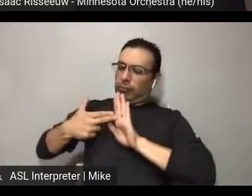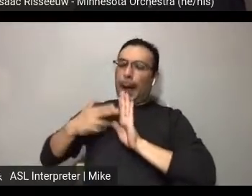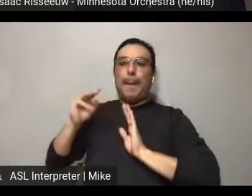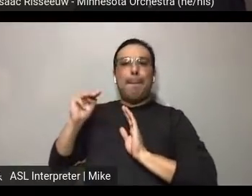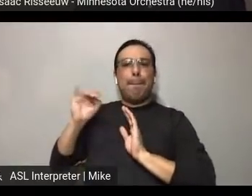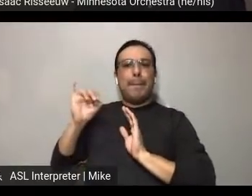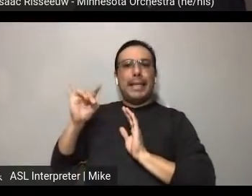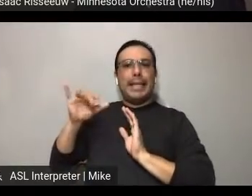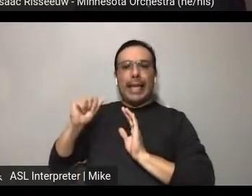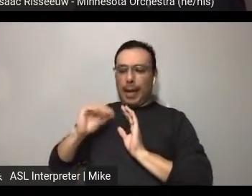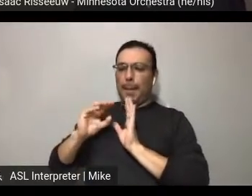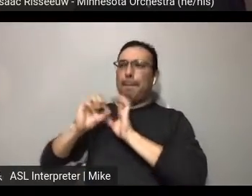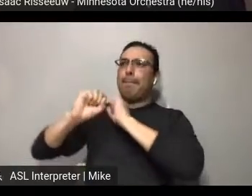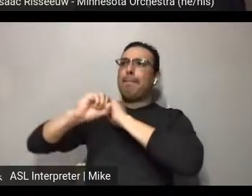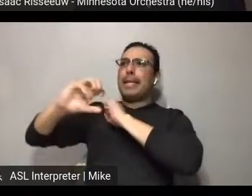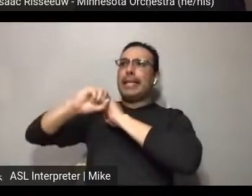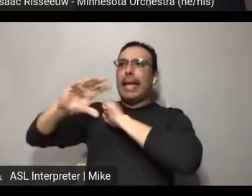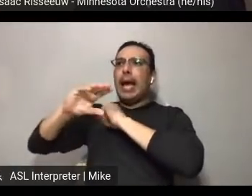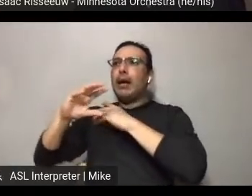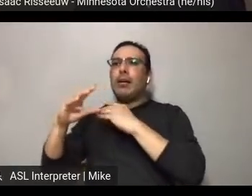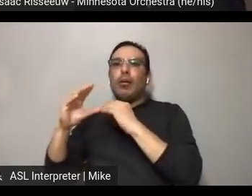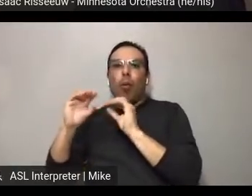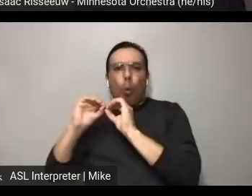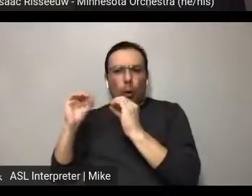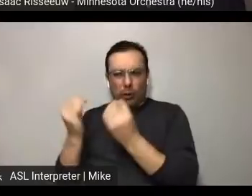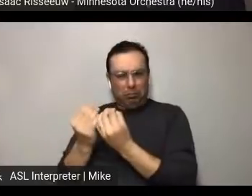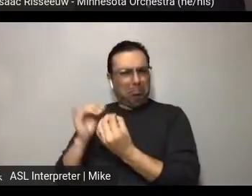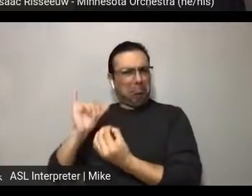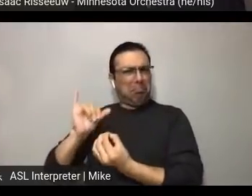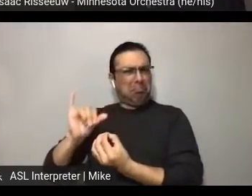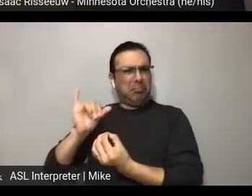is wondering how that affects staffing roles. For example,